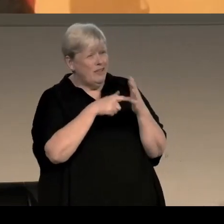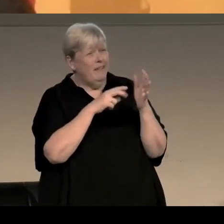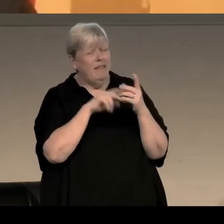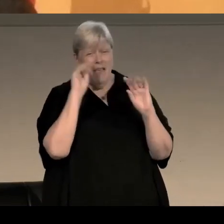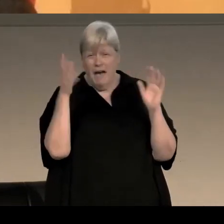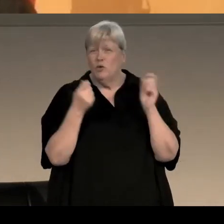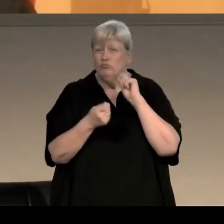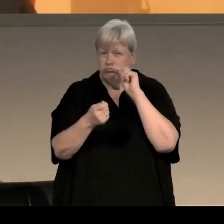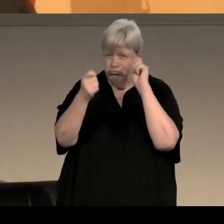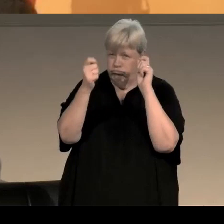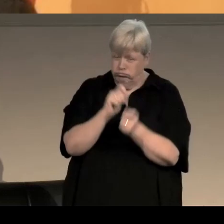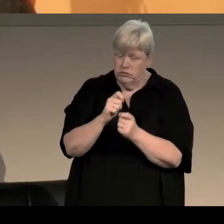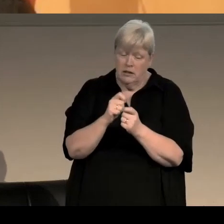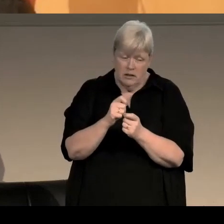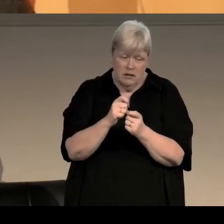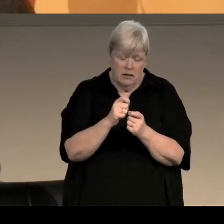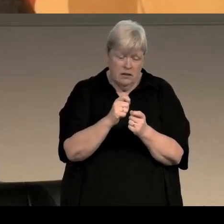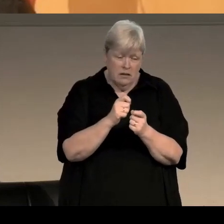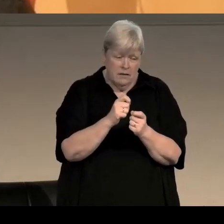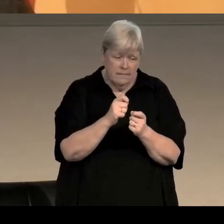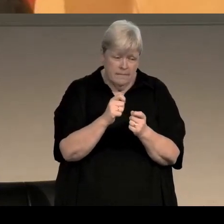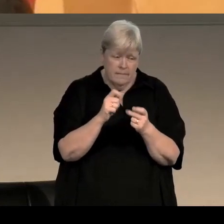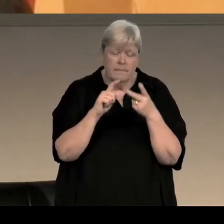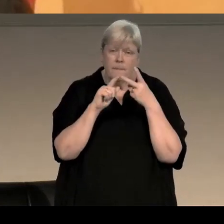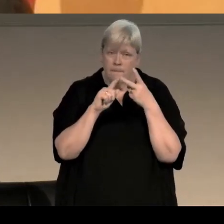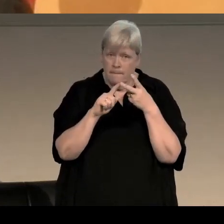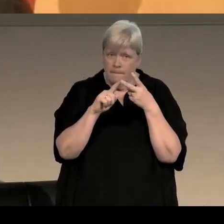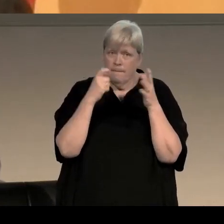and we're we're doing a second series of Traces,